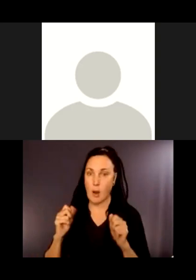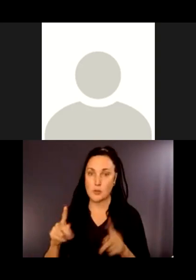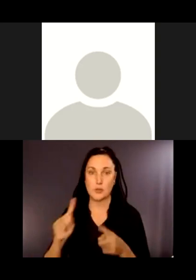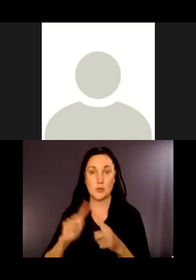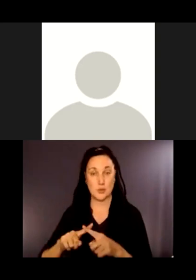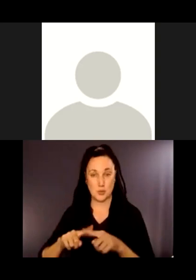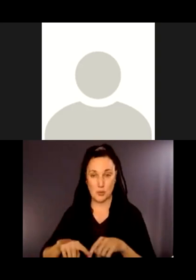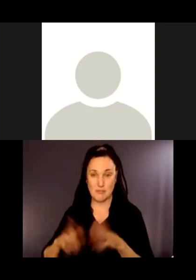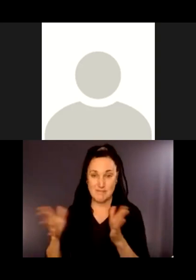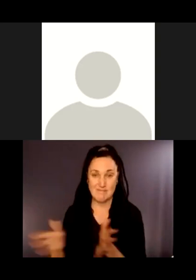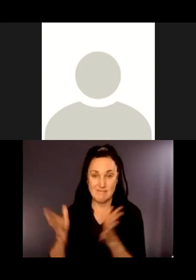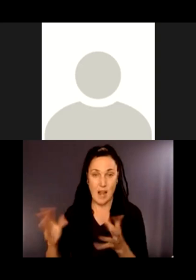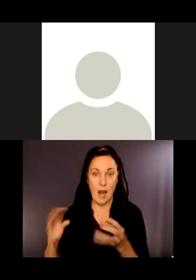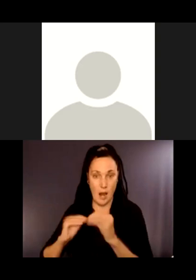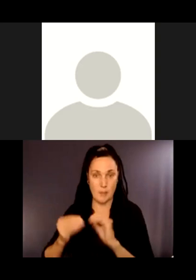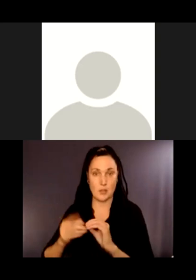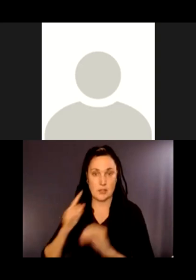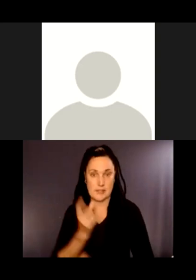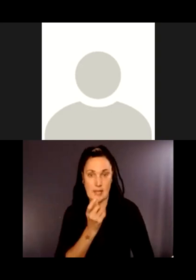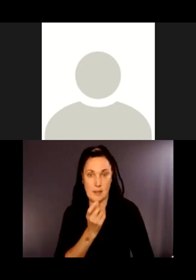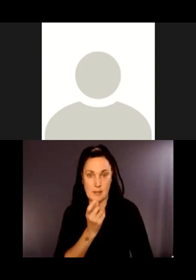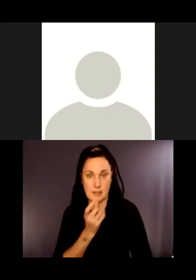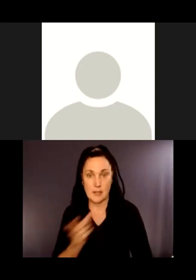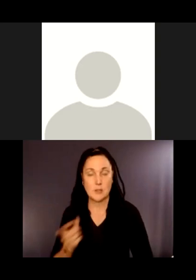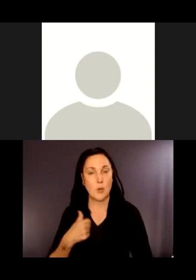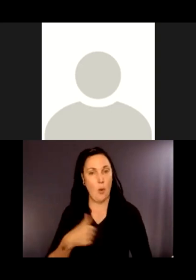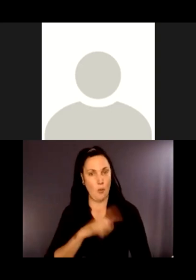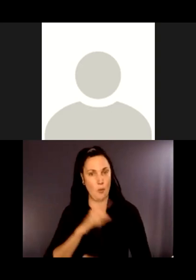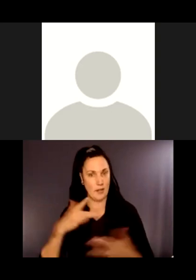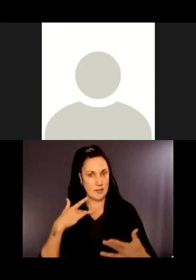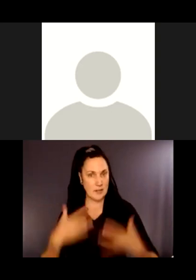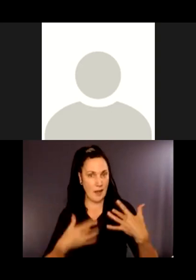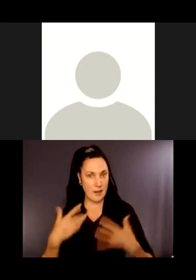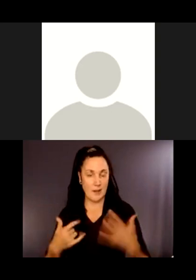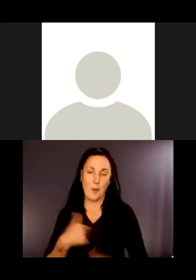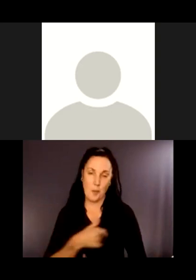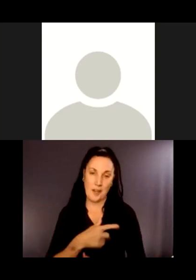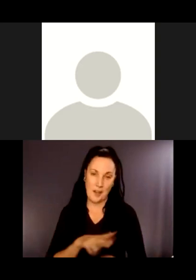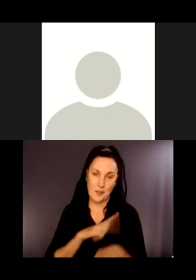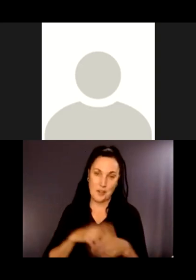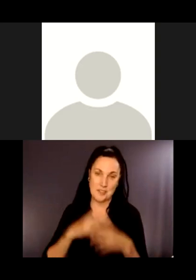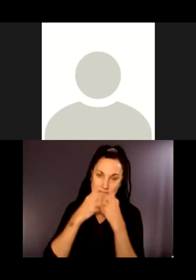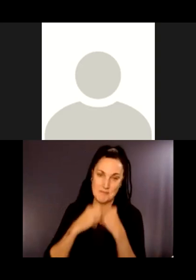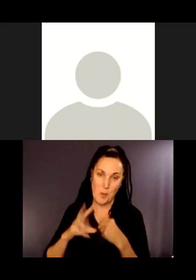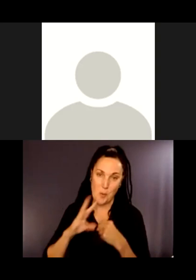So we're kind of excited about being able to do -- we're water quality people -- about being able to do some education as